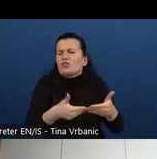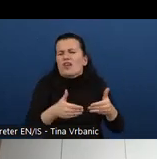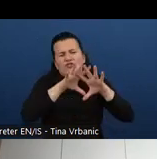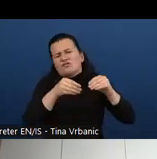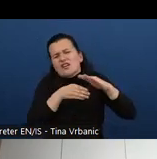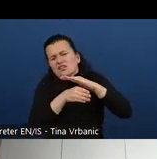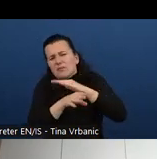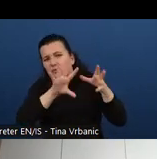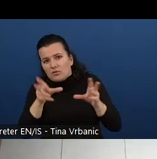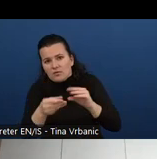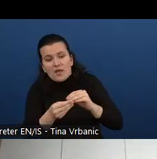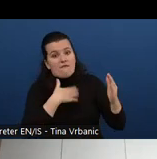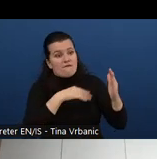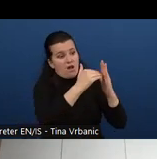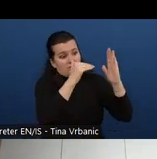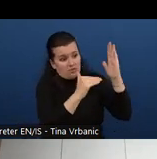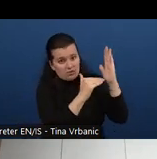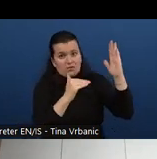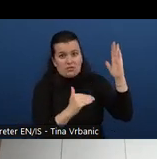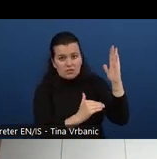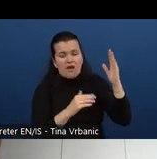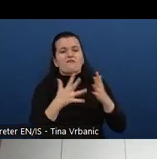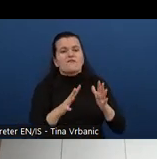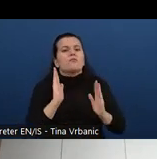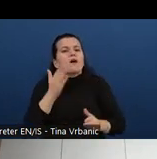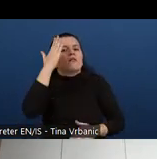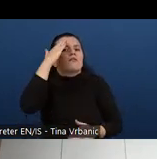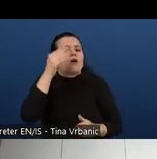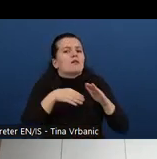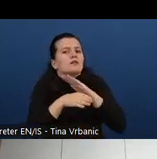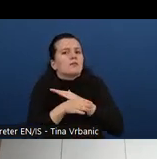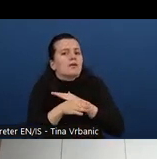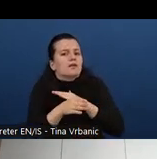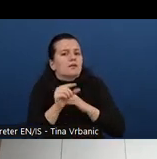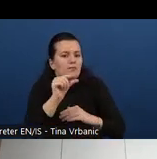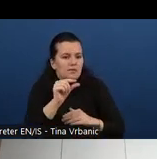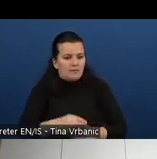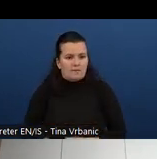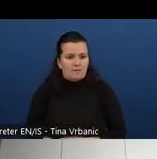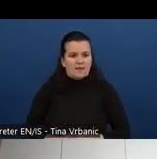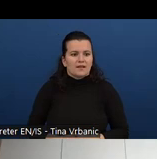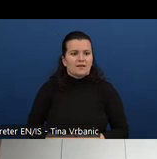Then the teaching resources are actually the materials we point instructors to be able to build their courses and get strategies.